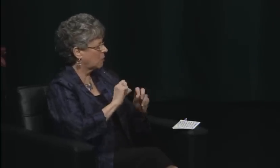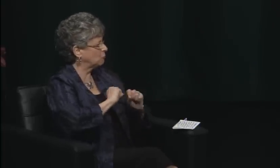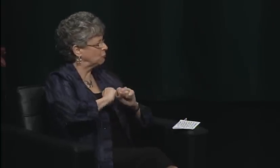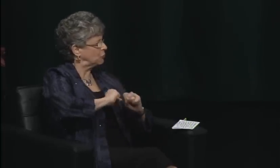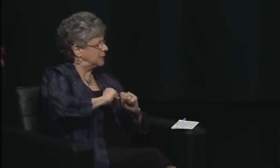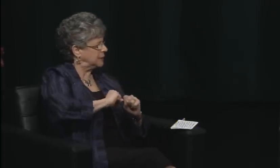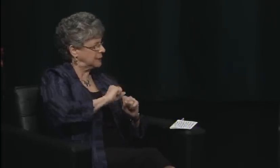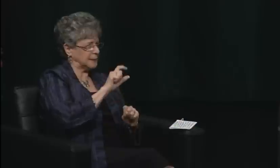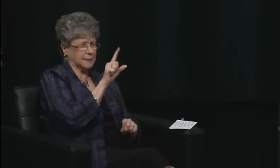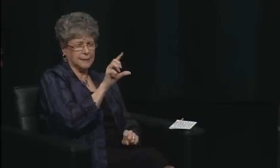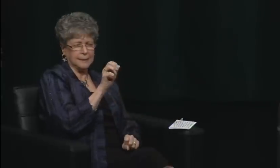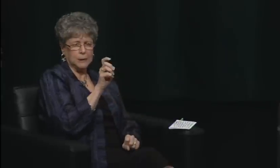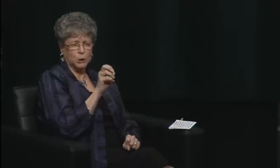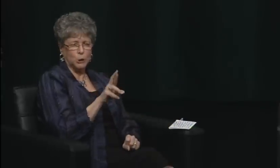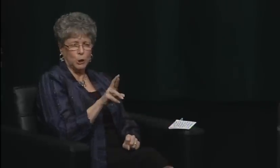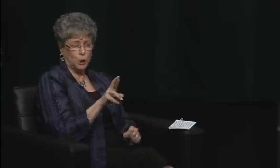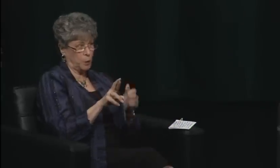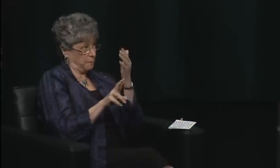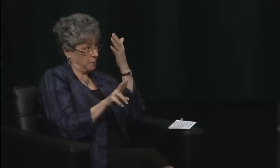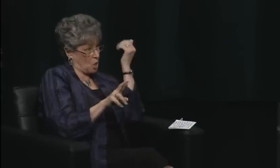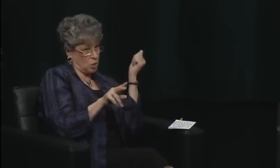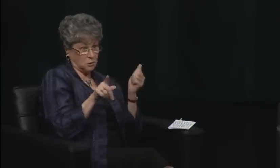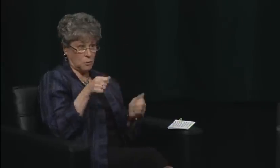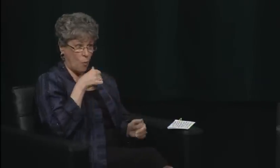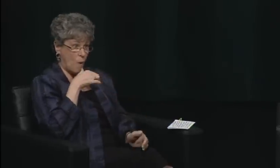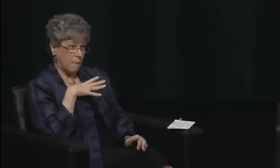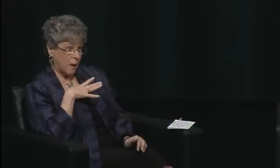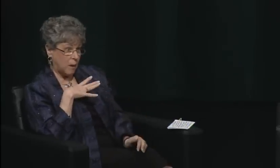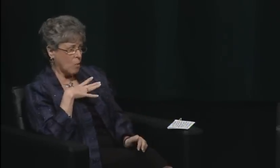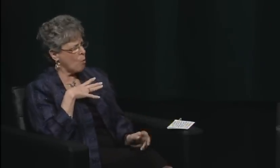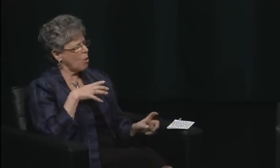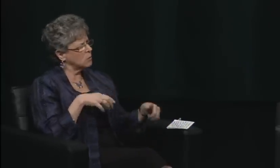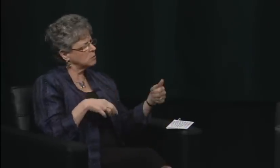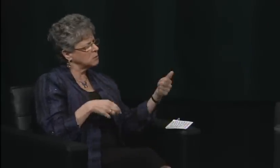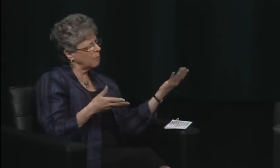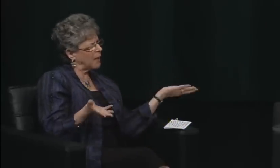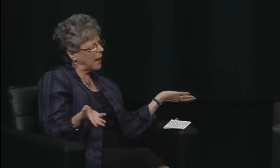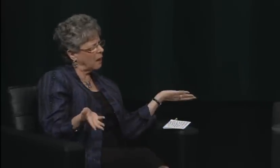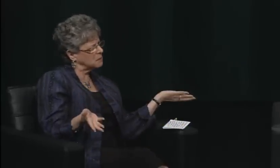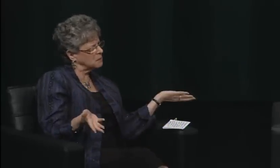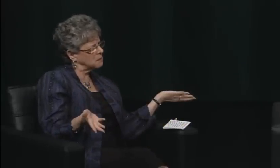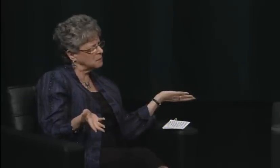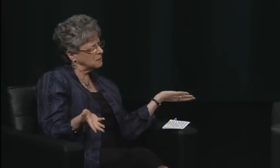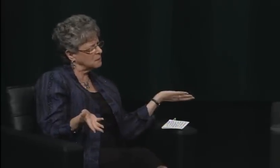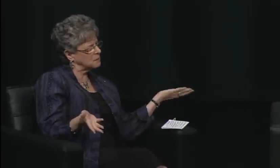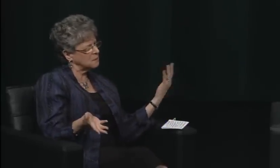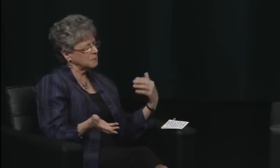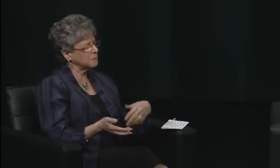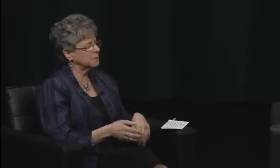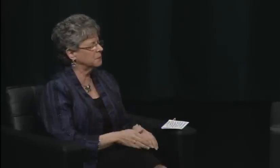and I was the only woman. Was it because there was less interest? I'm sorry, what was your question?